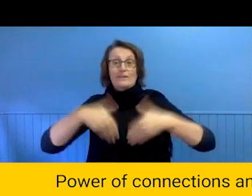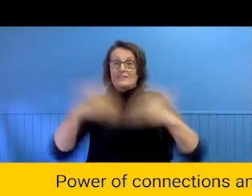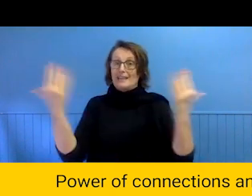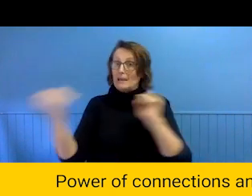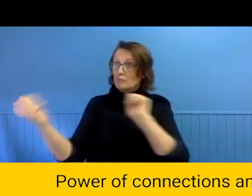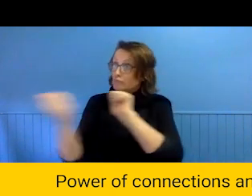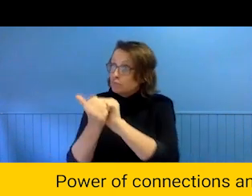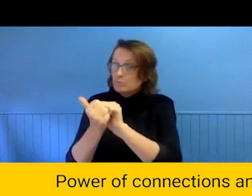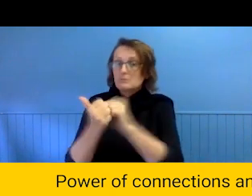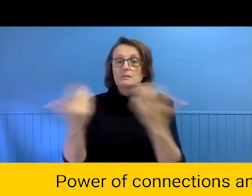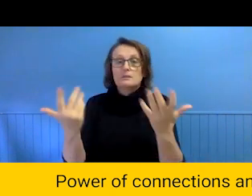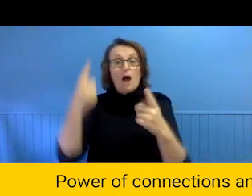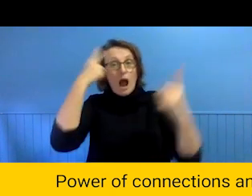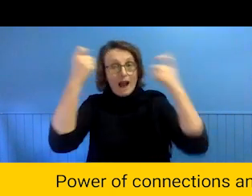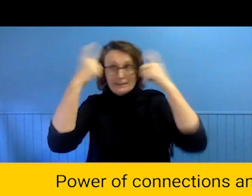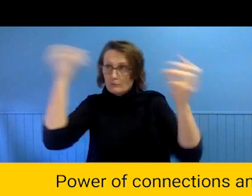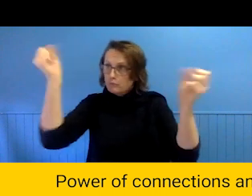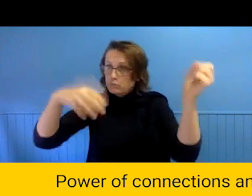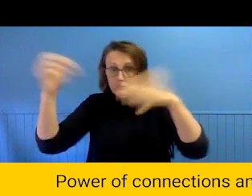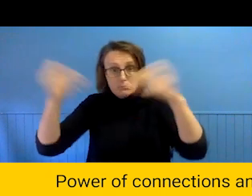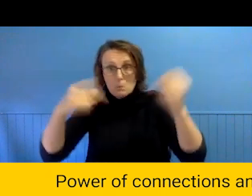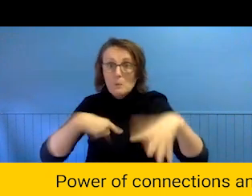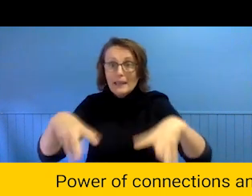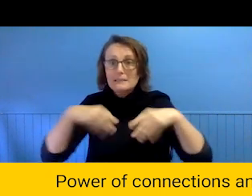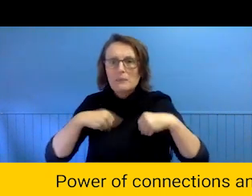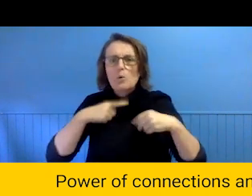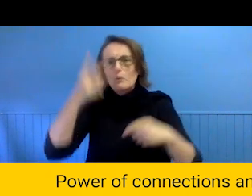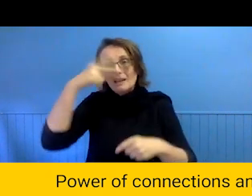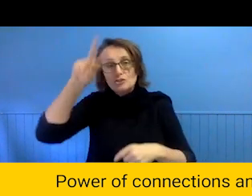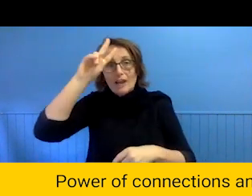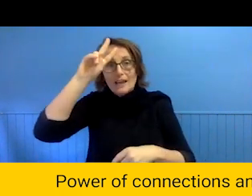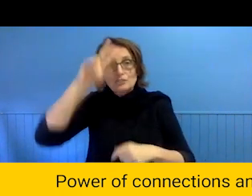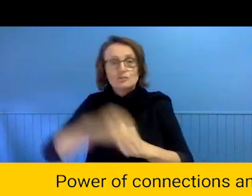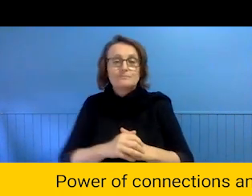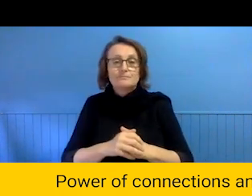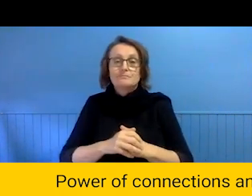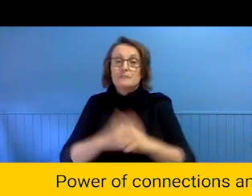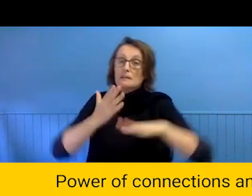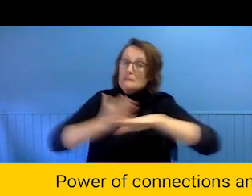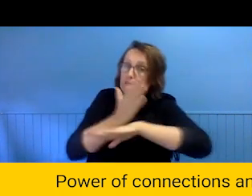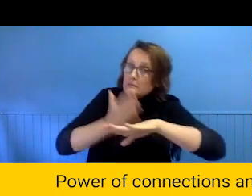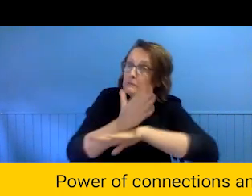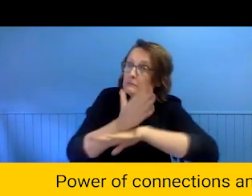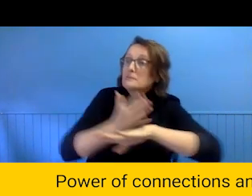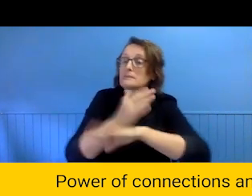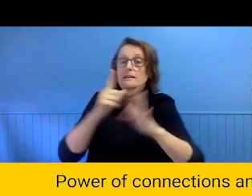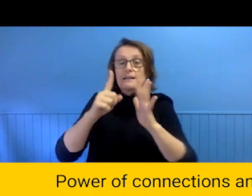attached are we to the ideas that we have brought to the tail? What is the -- table? What is the labour and investment already undertaken and